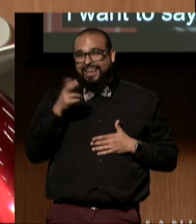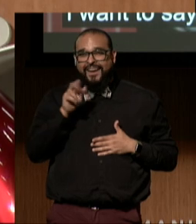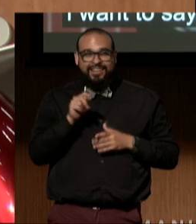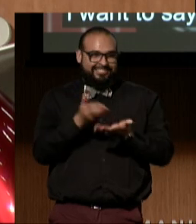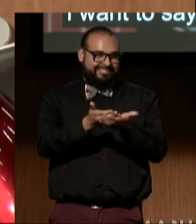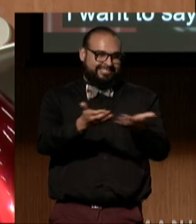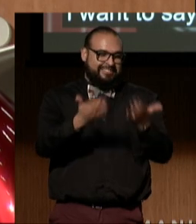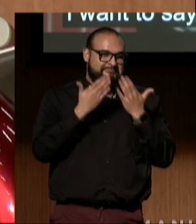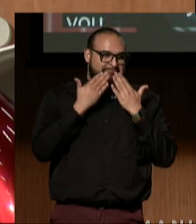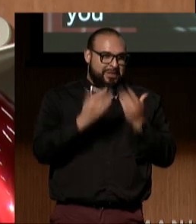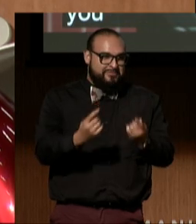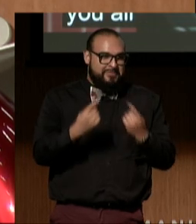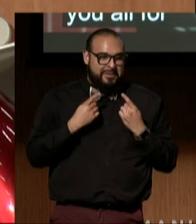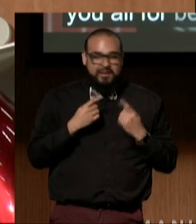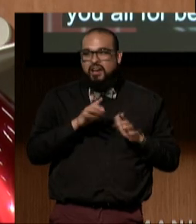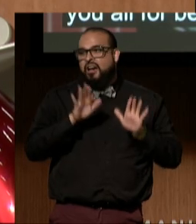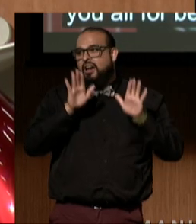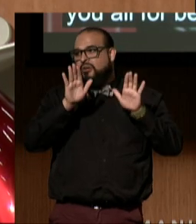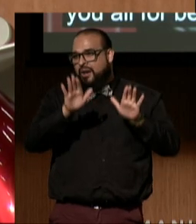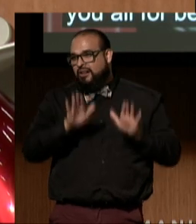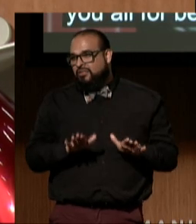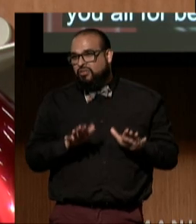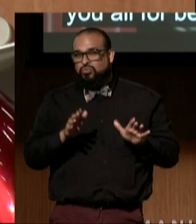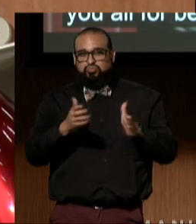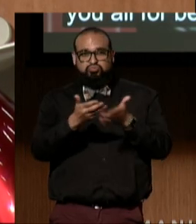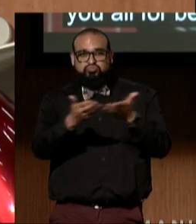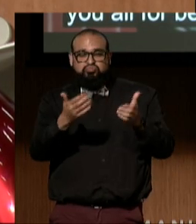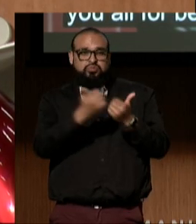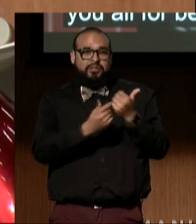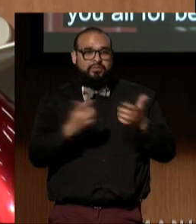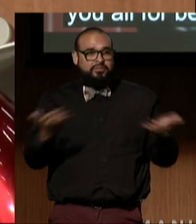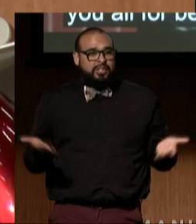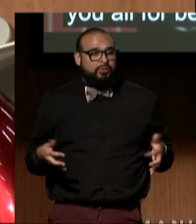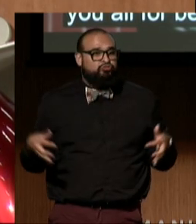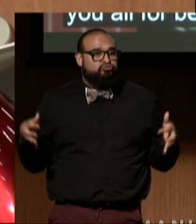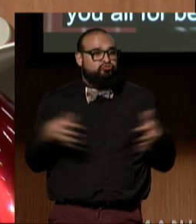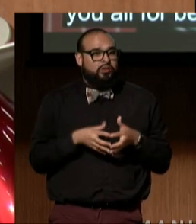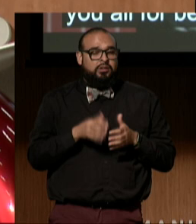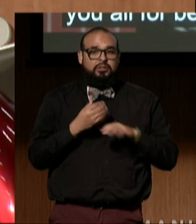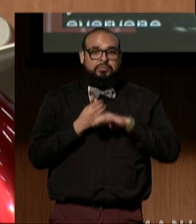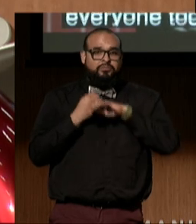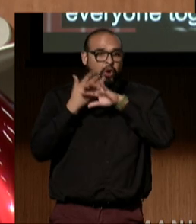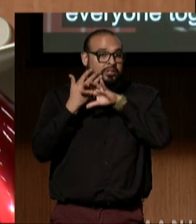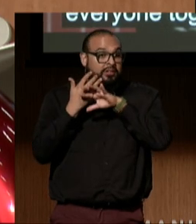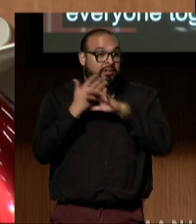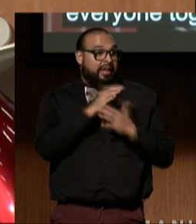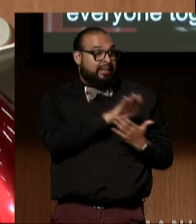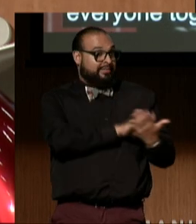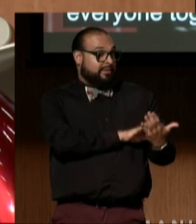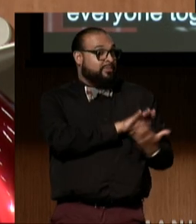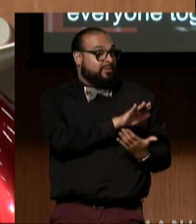It's truly wonderful to have everyone together, virtually and here in person.